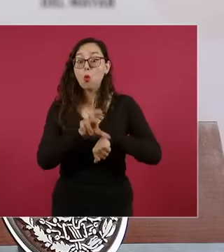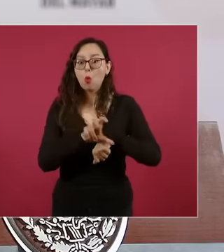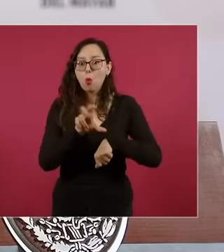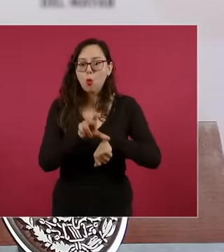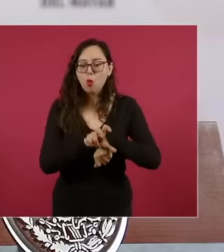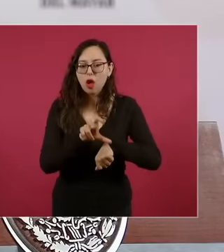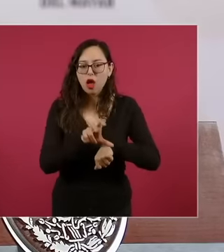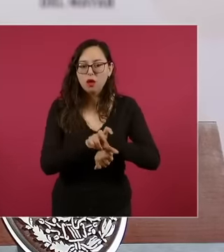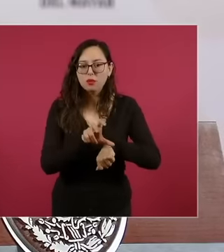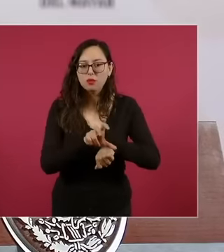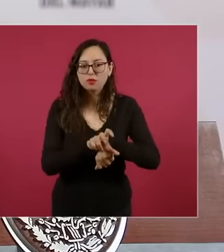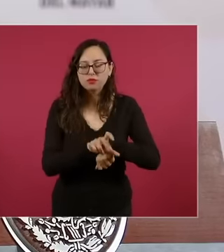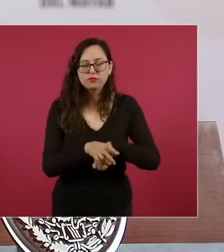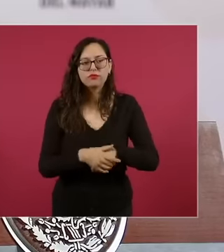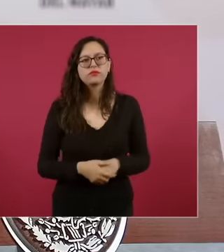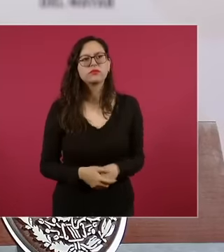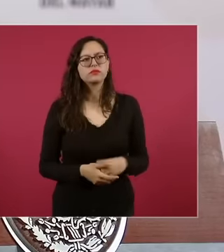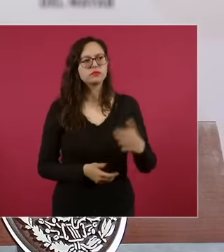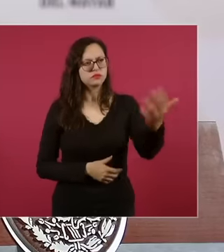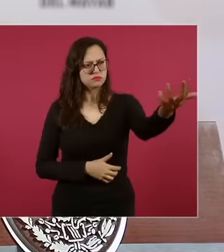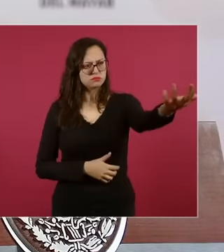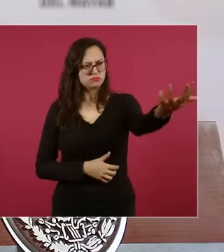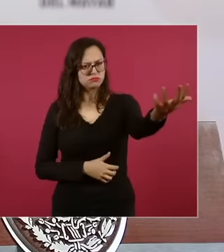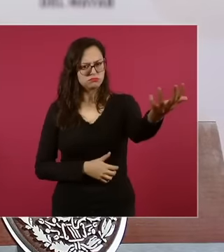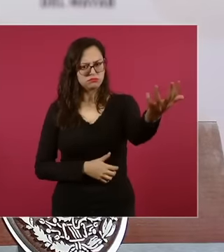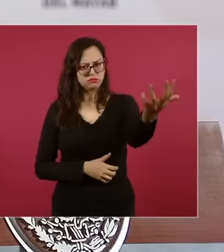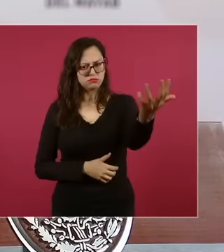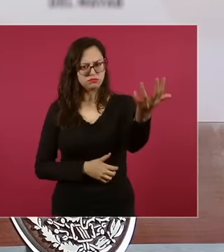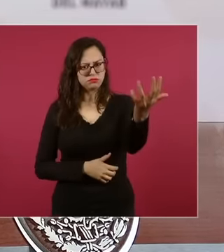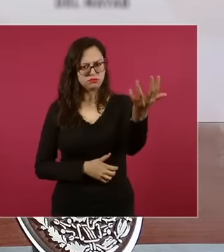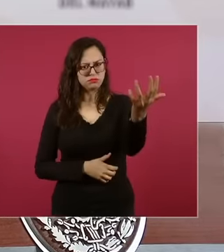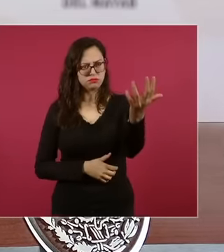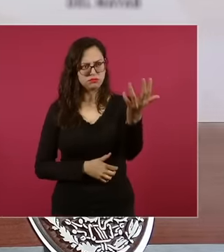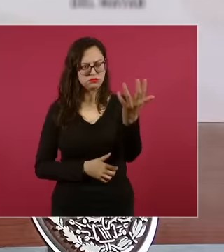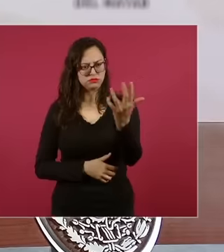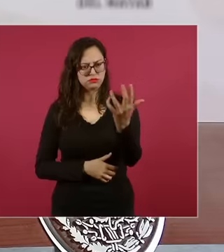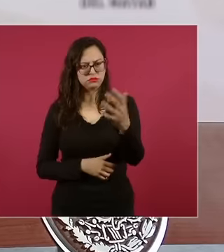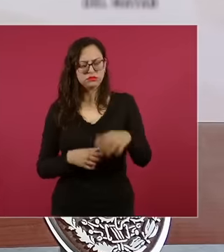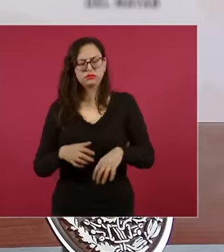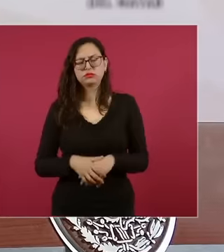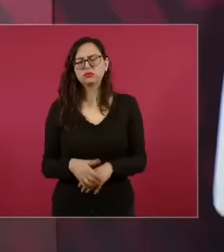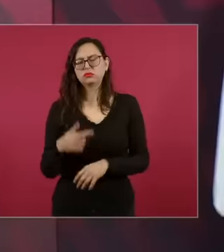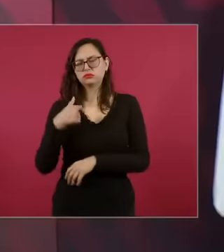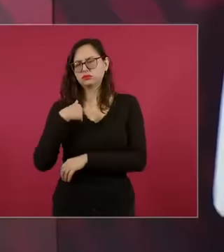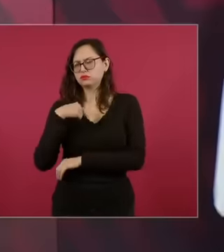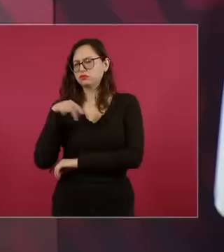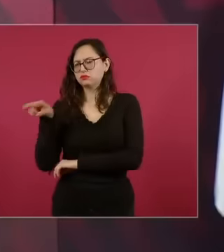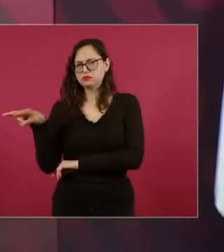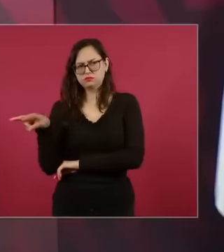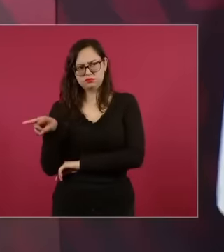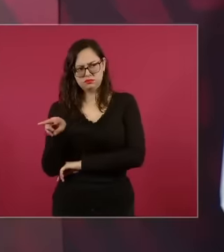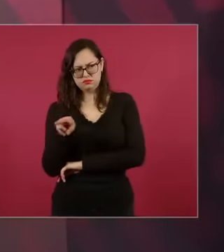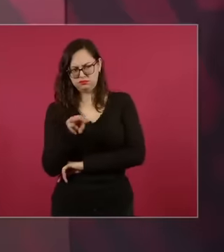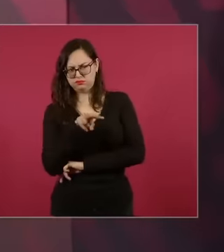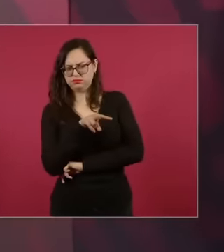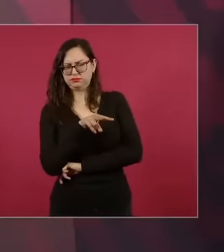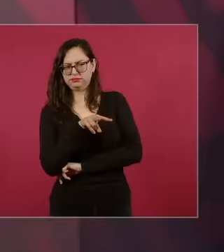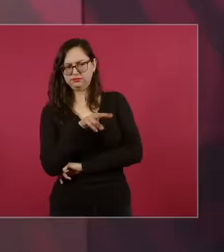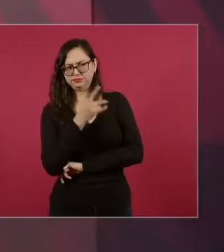then an agent in front ruled the late